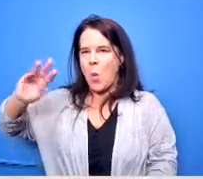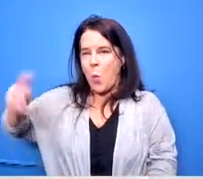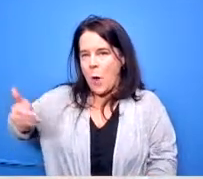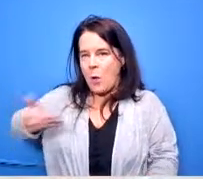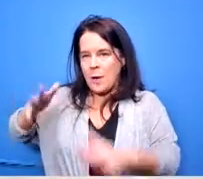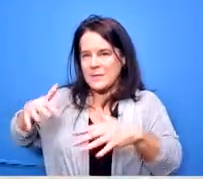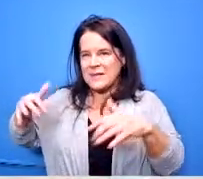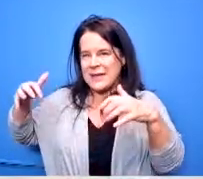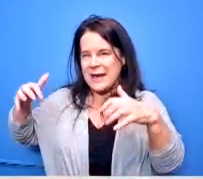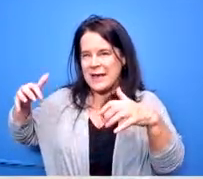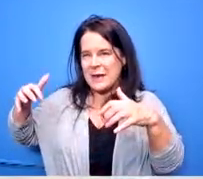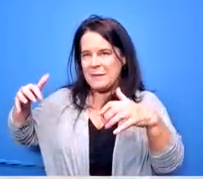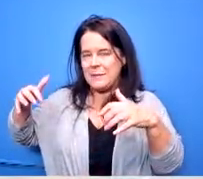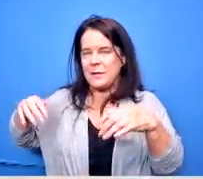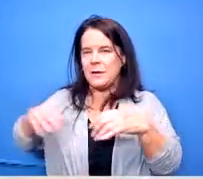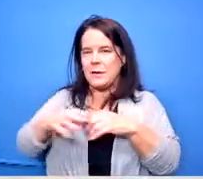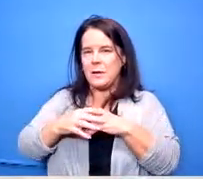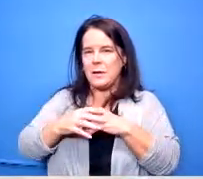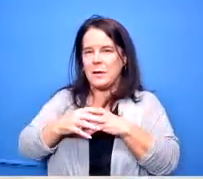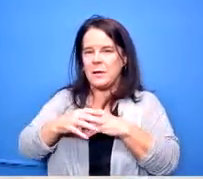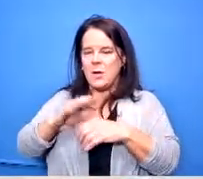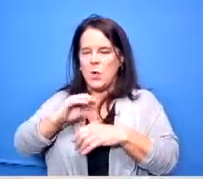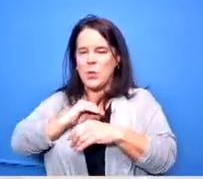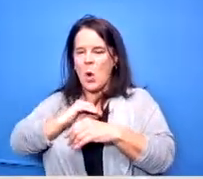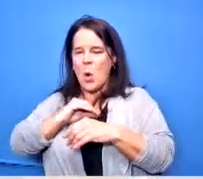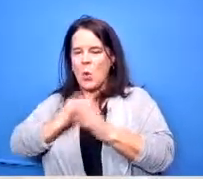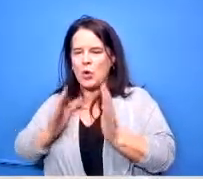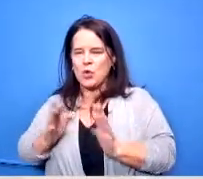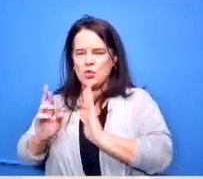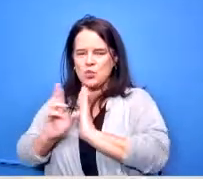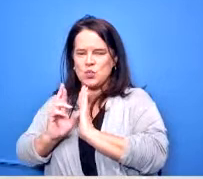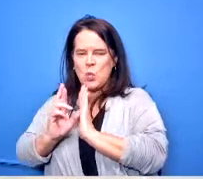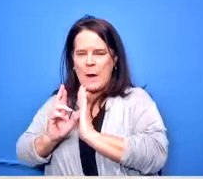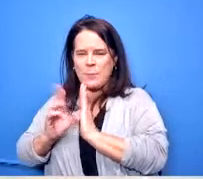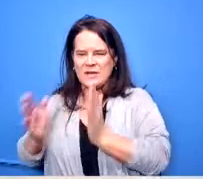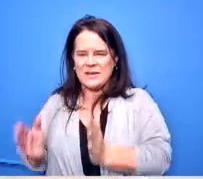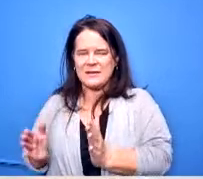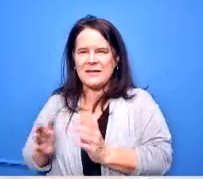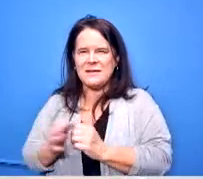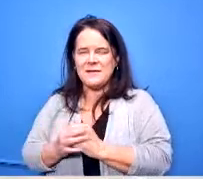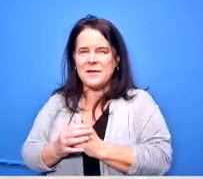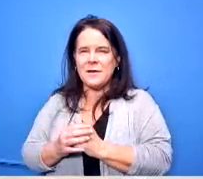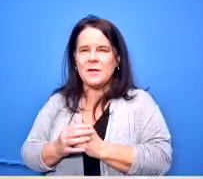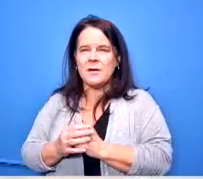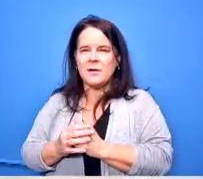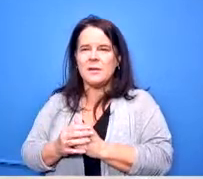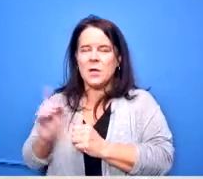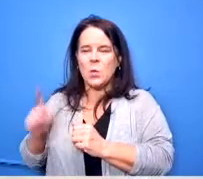and as the owners rep for them to continue with us uh we need to increase um their